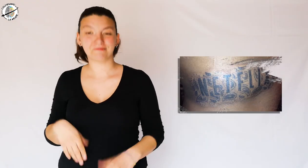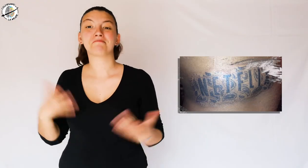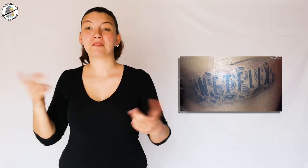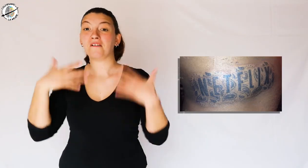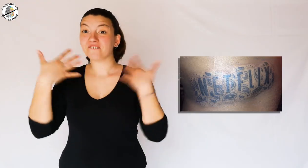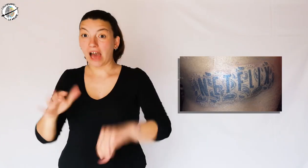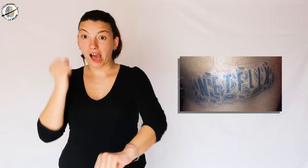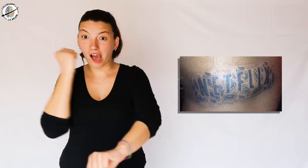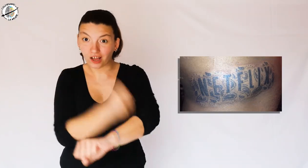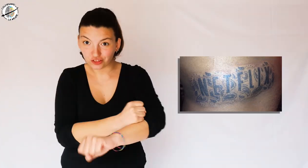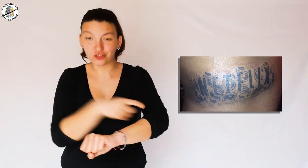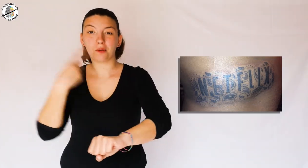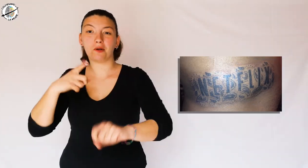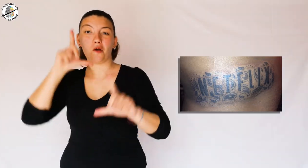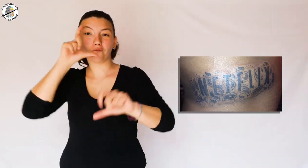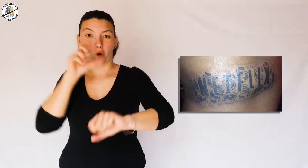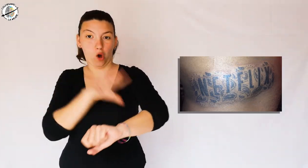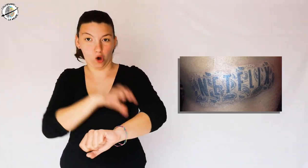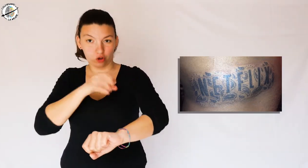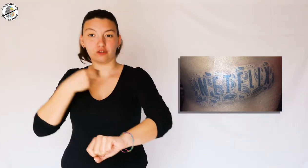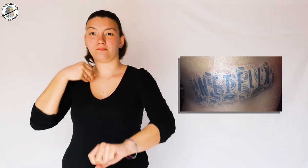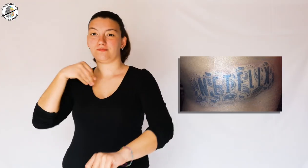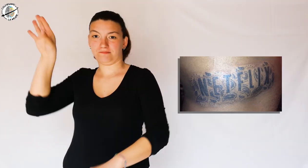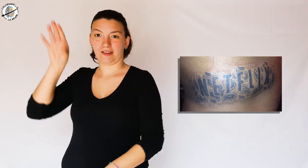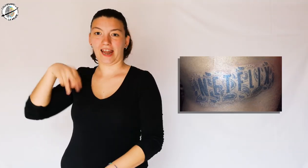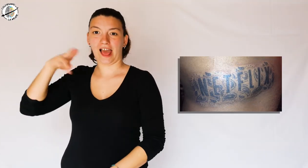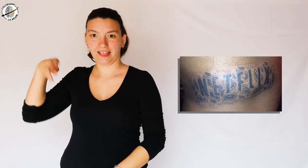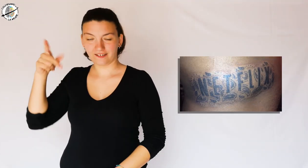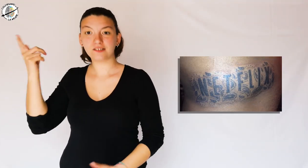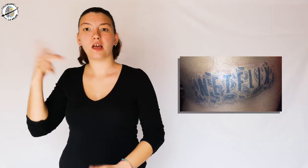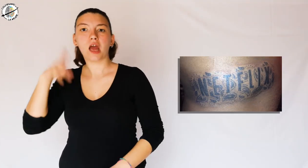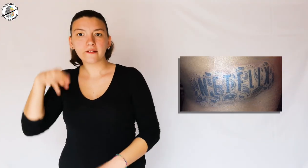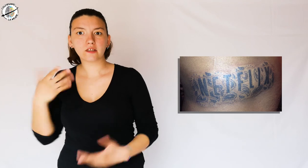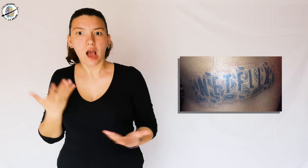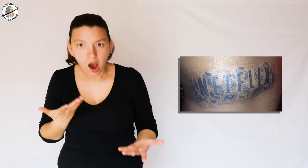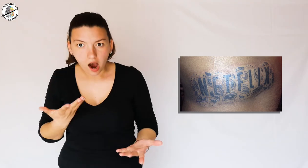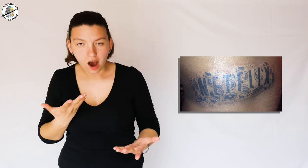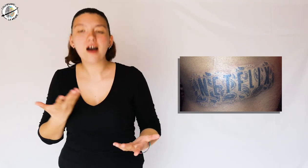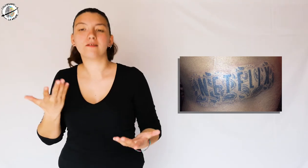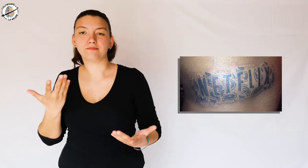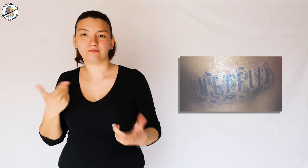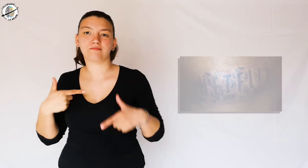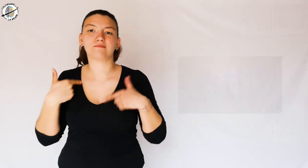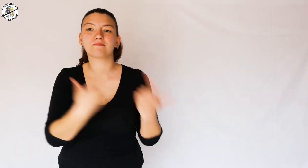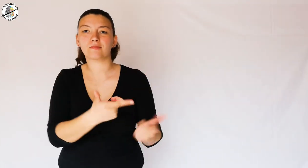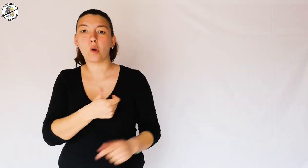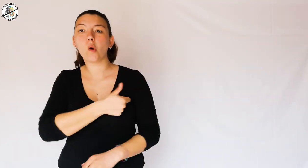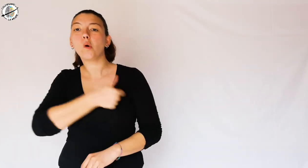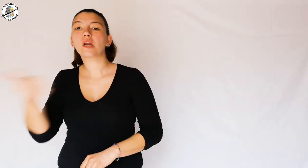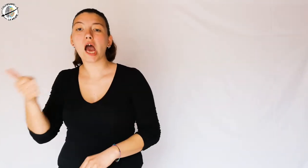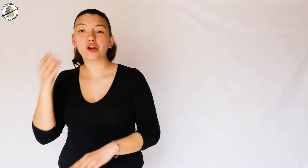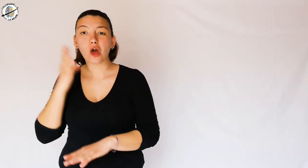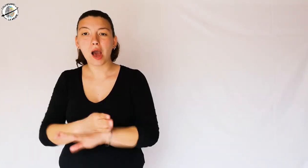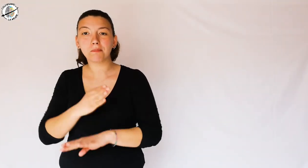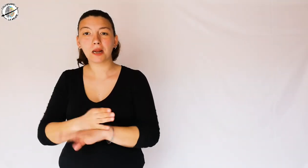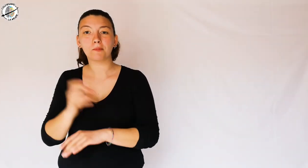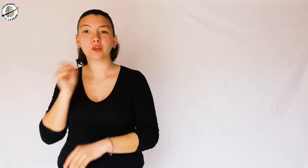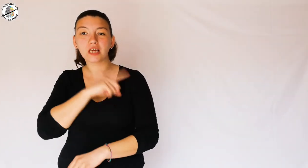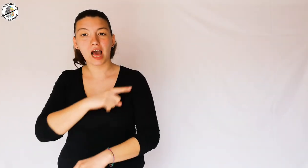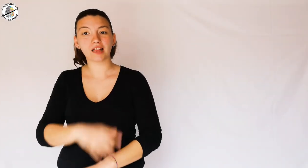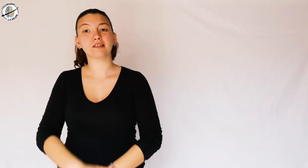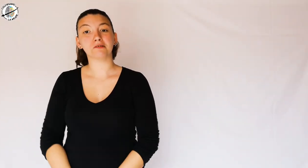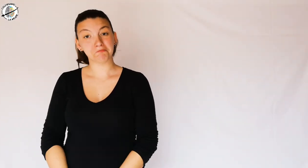then sent the photo to Netflix who gave him a year of free membership.